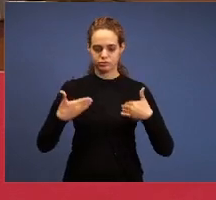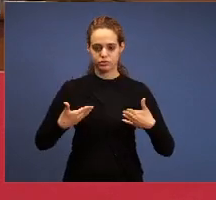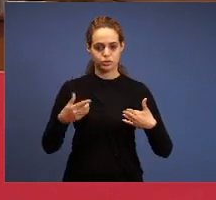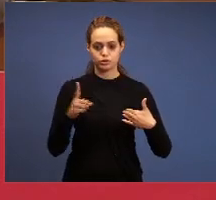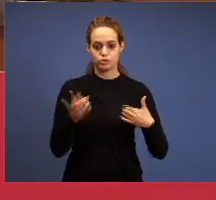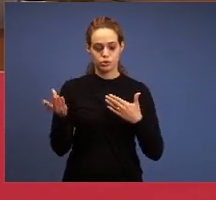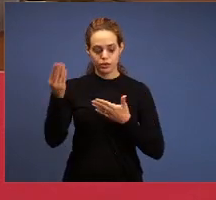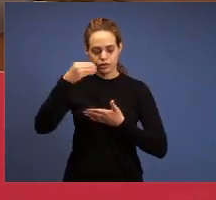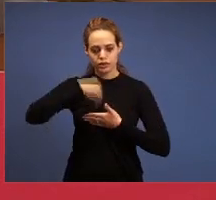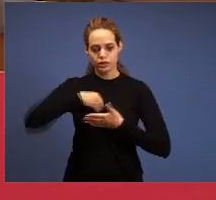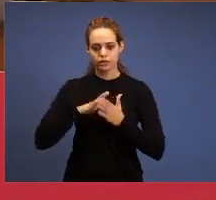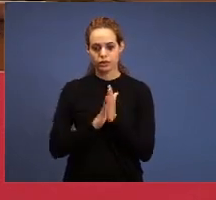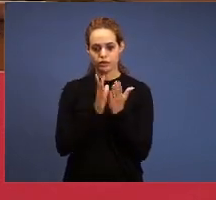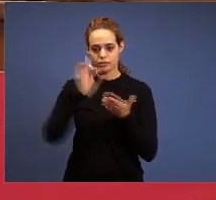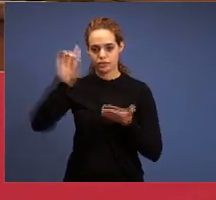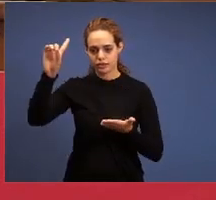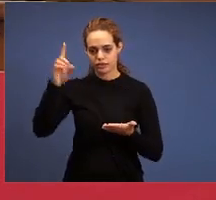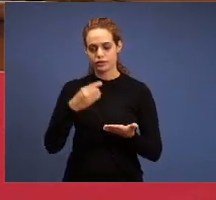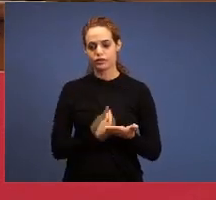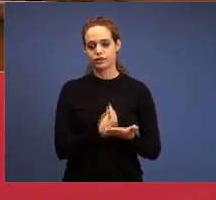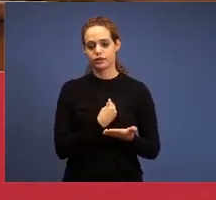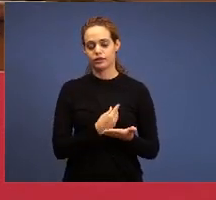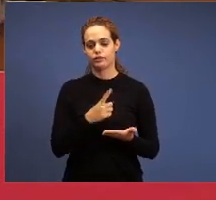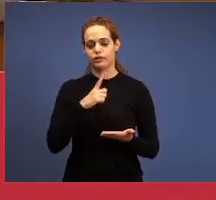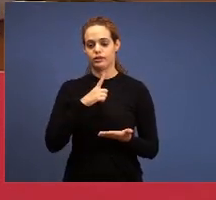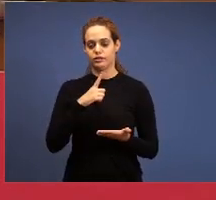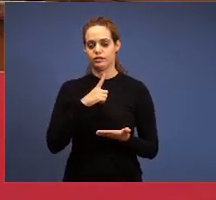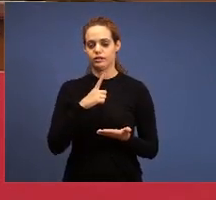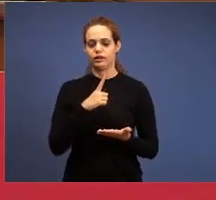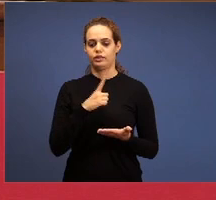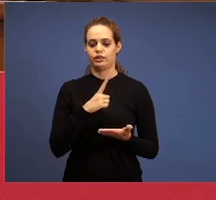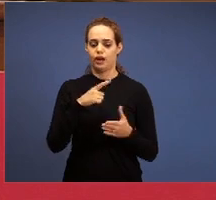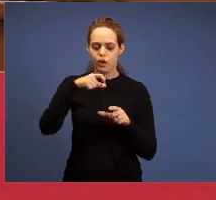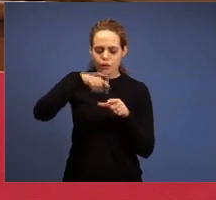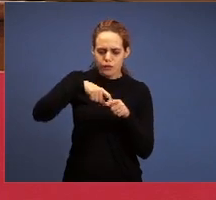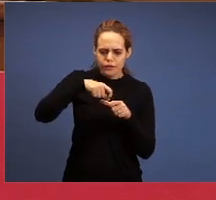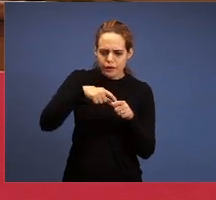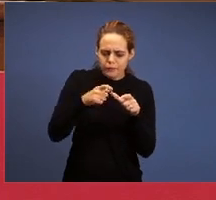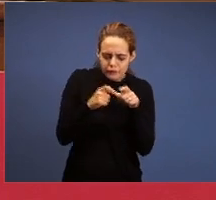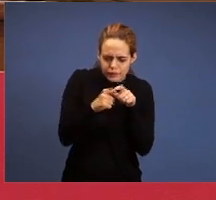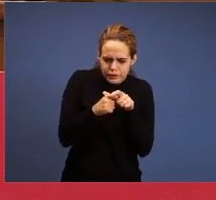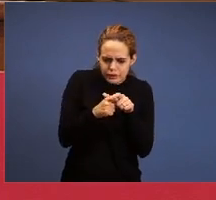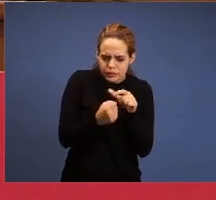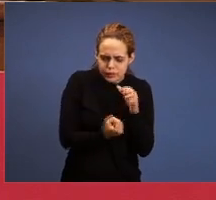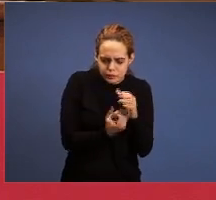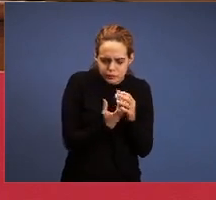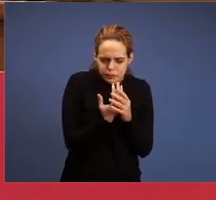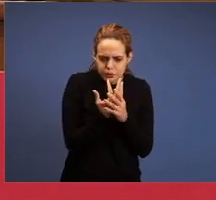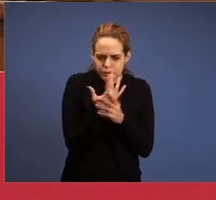word who has life, the mustard seed of faith, it acts internally, doesn't acts